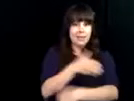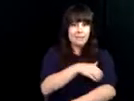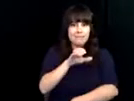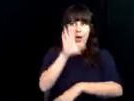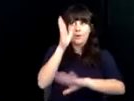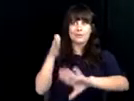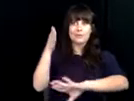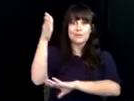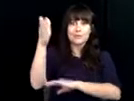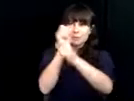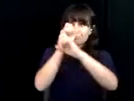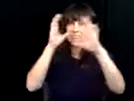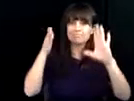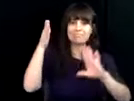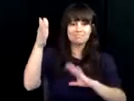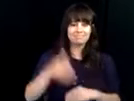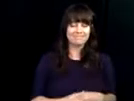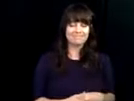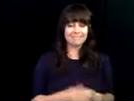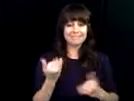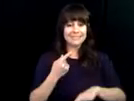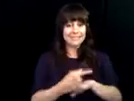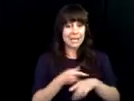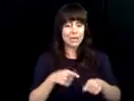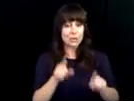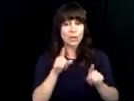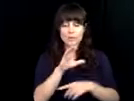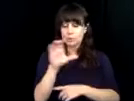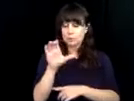rehabilitation services, as we celebrate our past and empower the